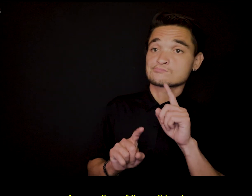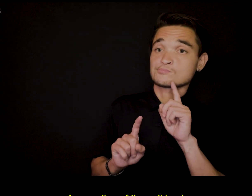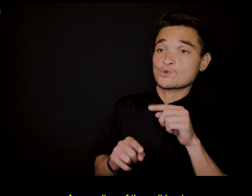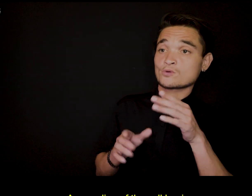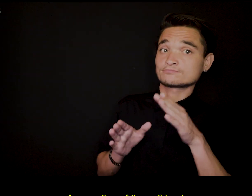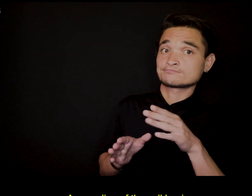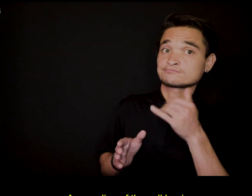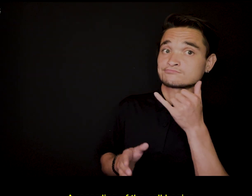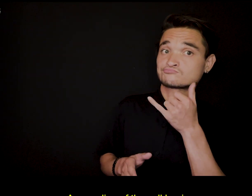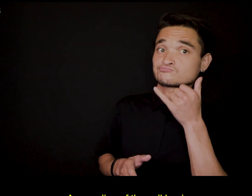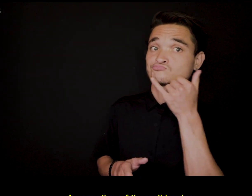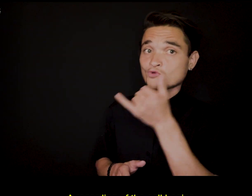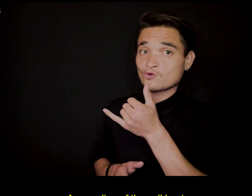A recording of the call begins.